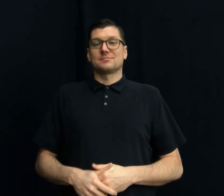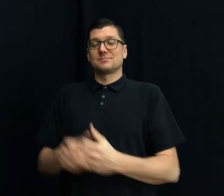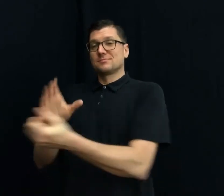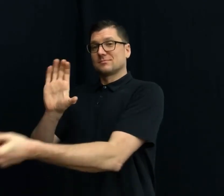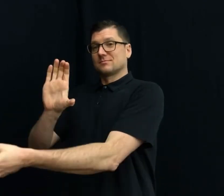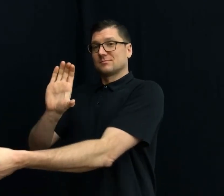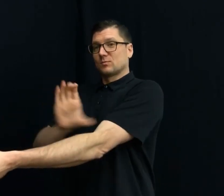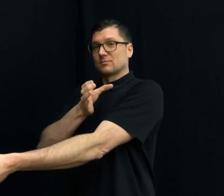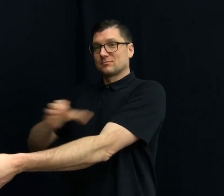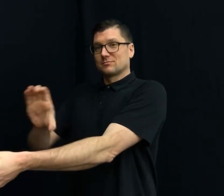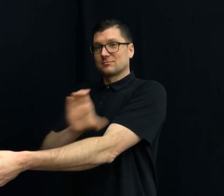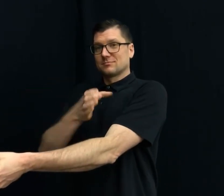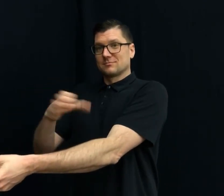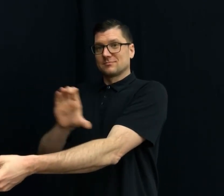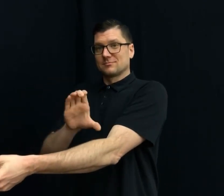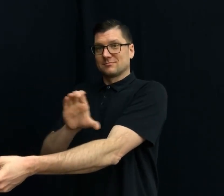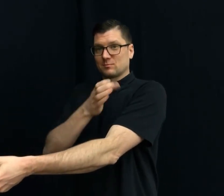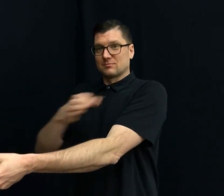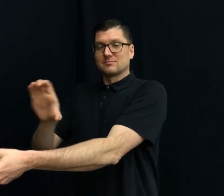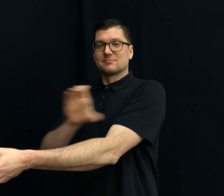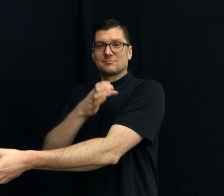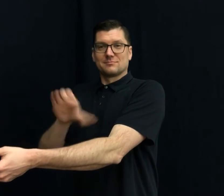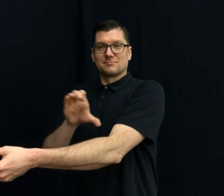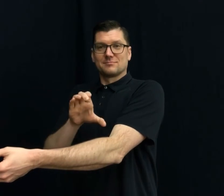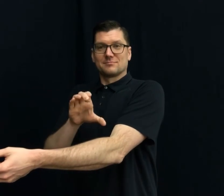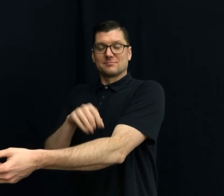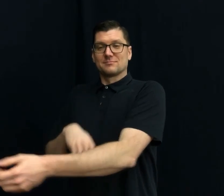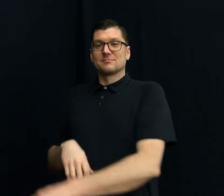CHOIR